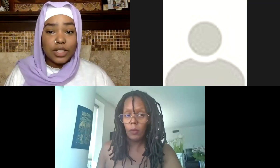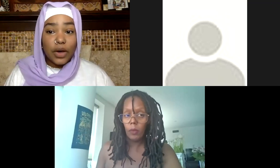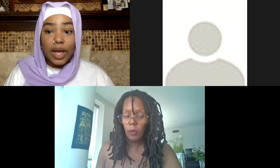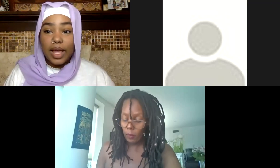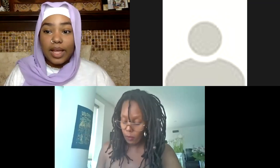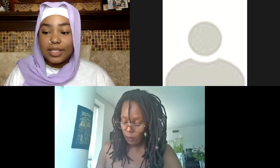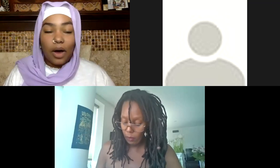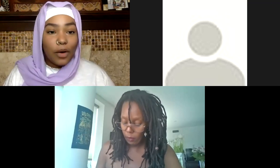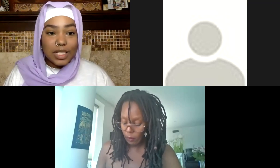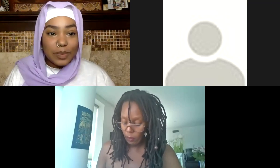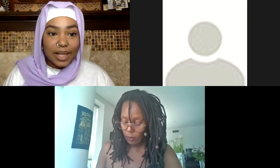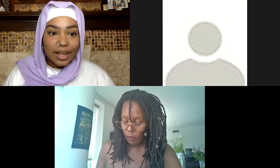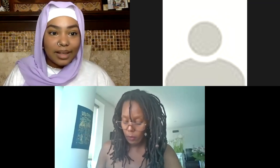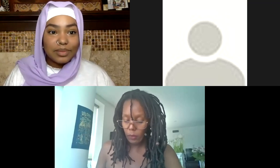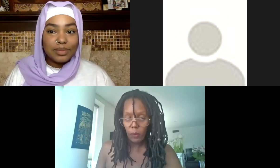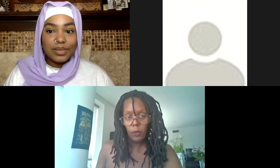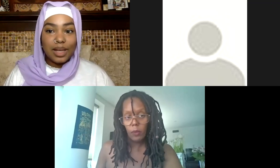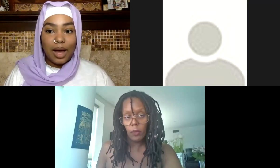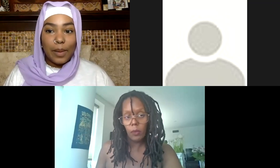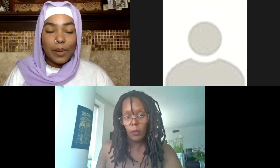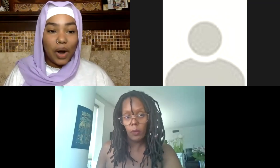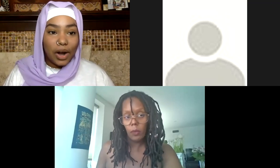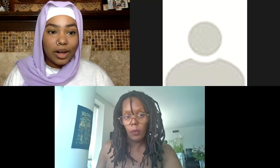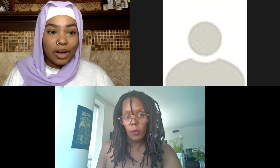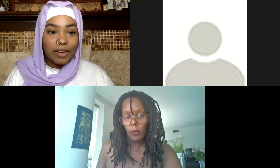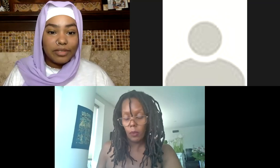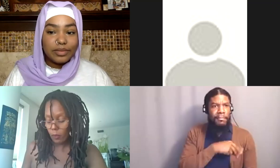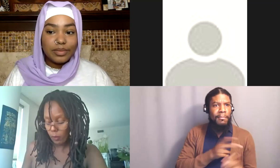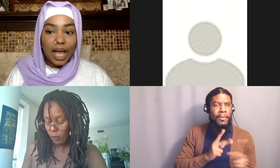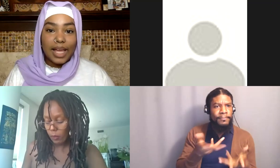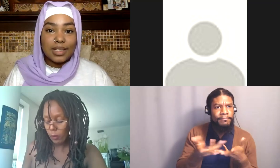so it's always been like a part of, I guess,